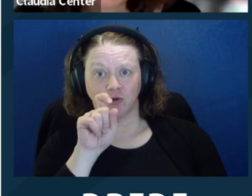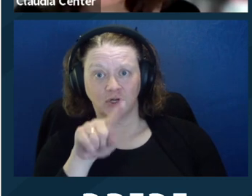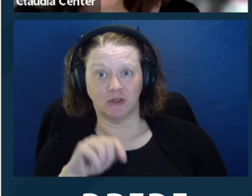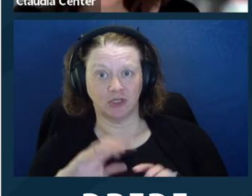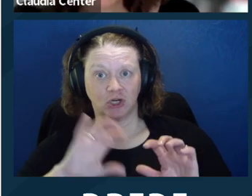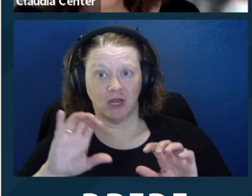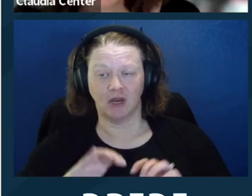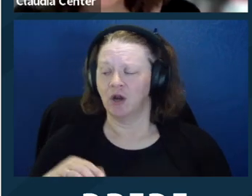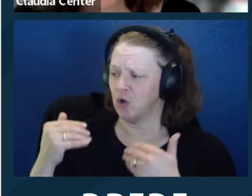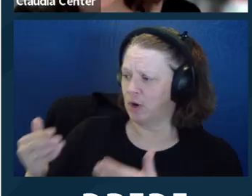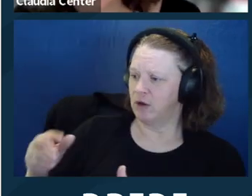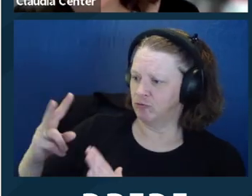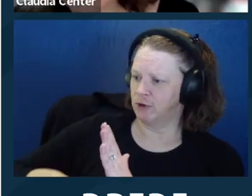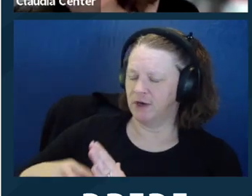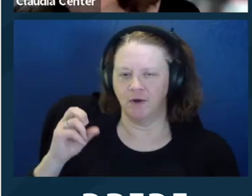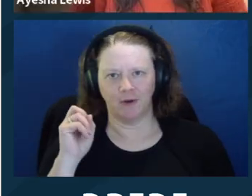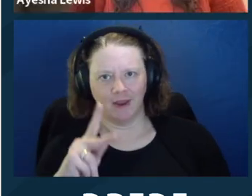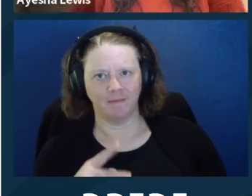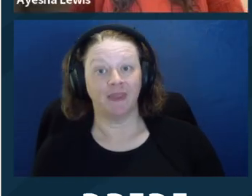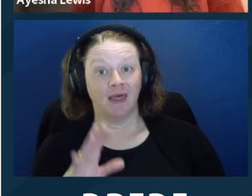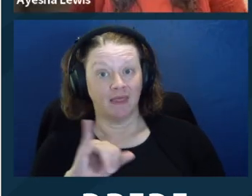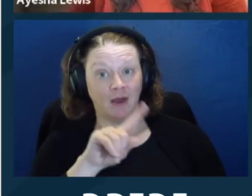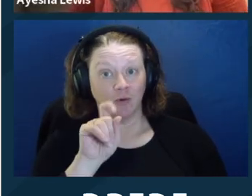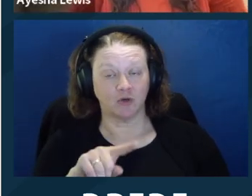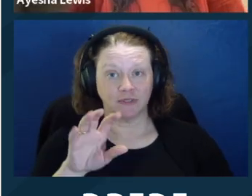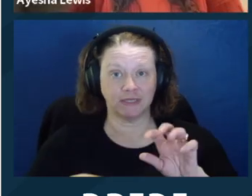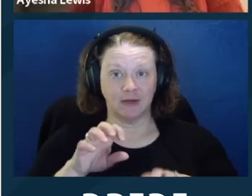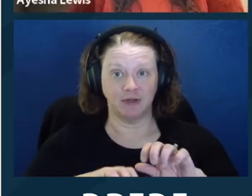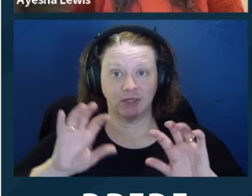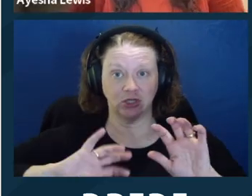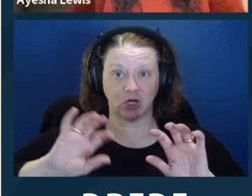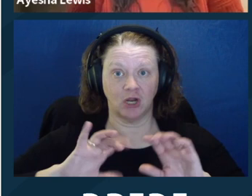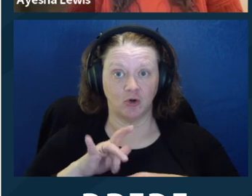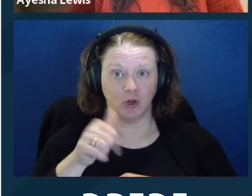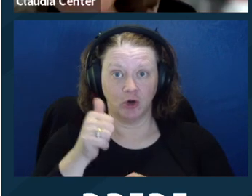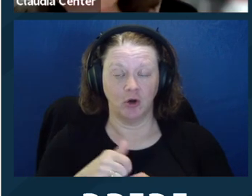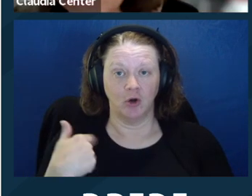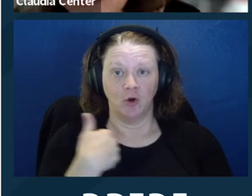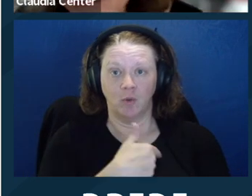There was a question in the chat ‑‑ Yeah, why don't you read that one, Ayesha.